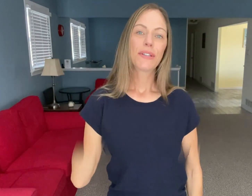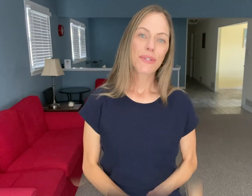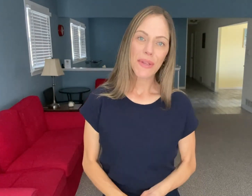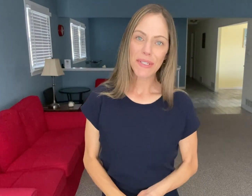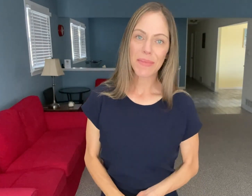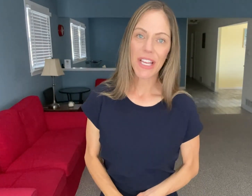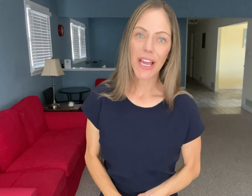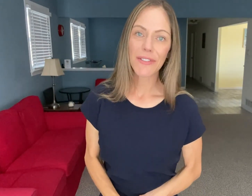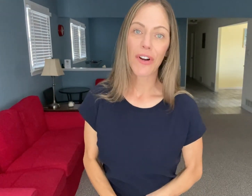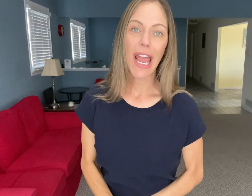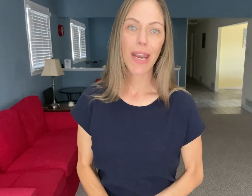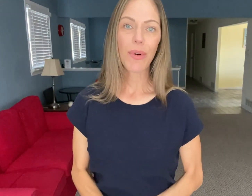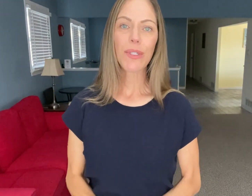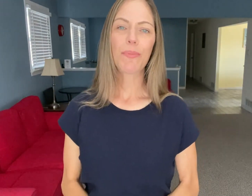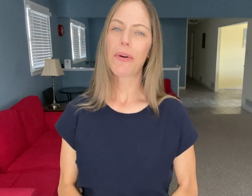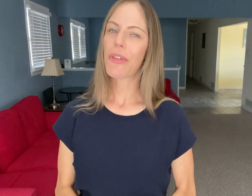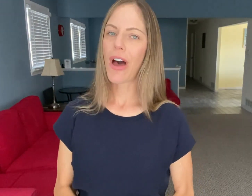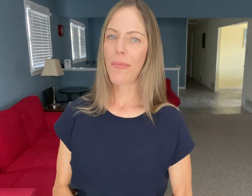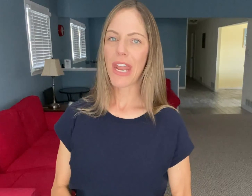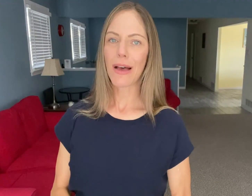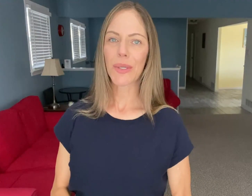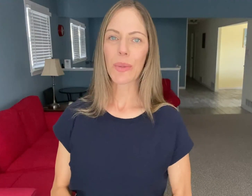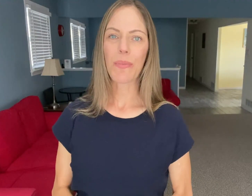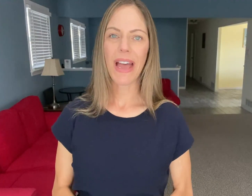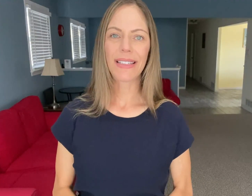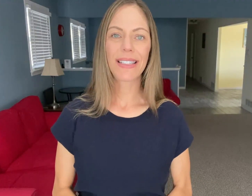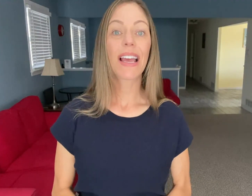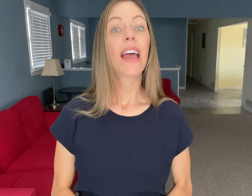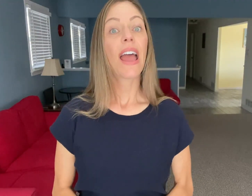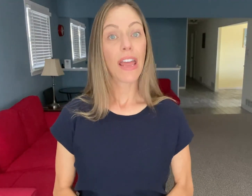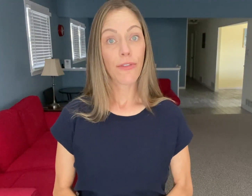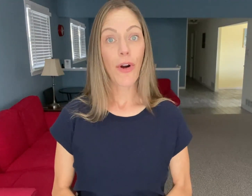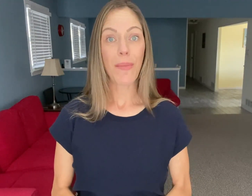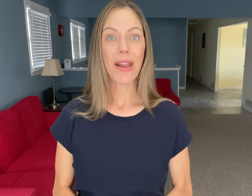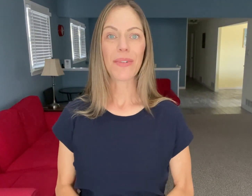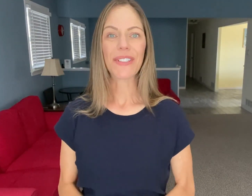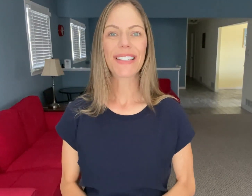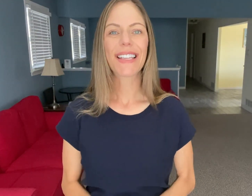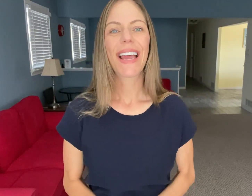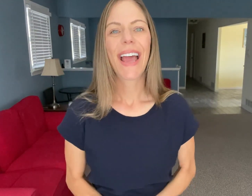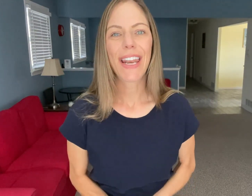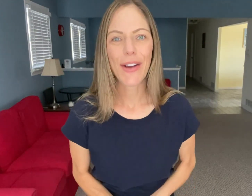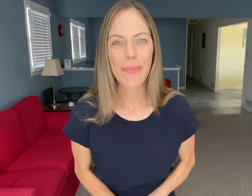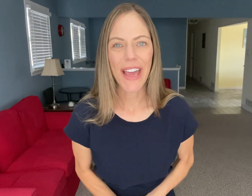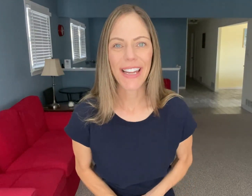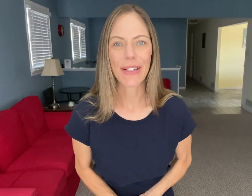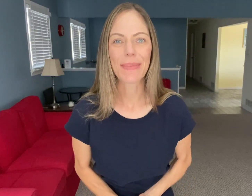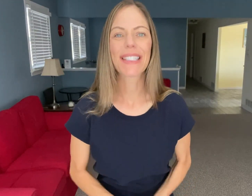So there's some signs for animals both common household pets and farm animals. and I hope that helps.